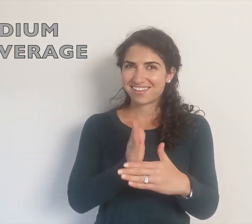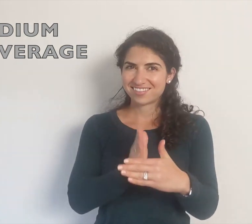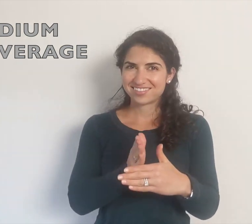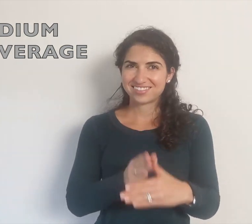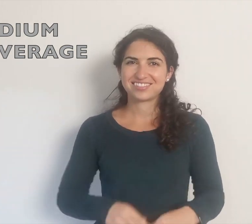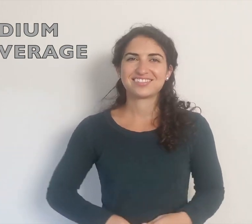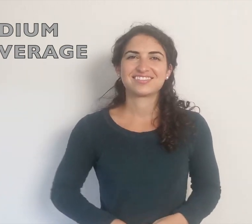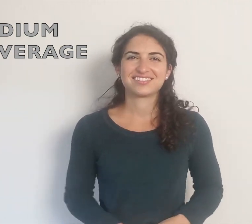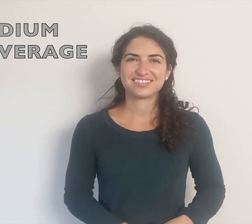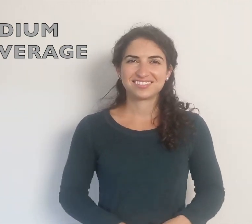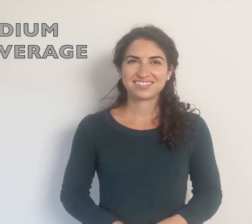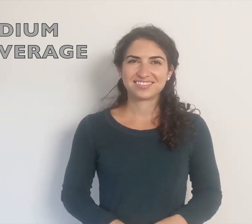MEDIUM